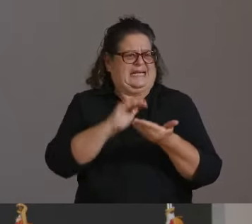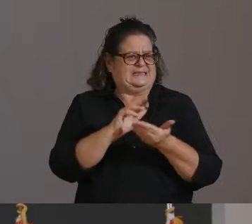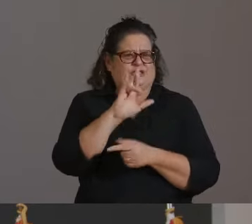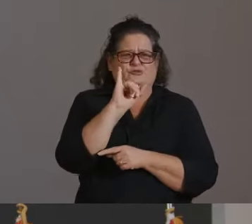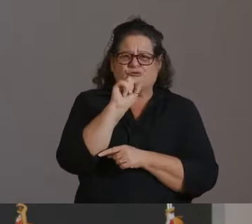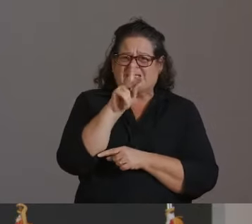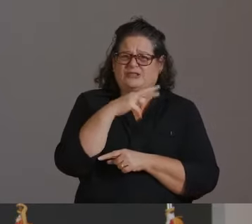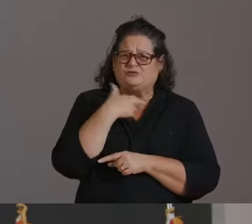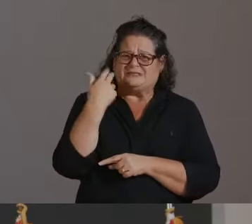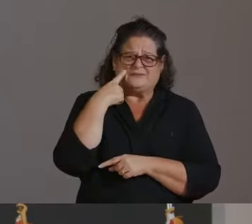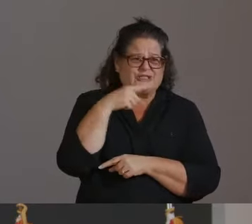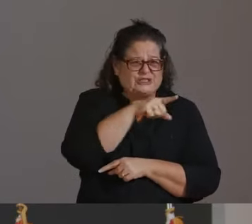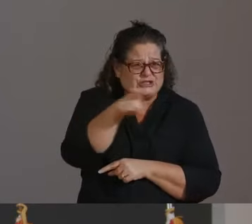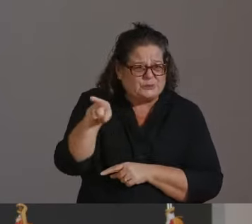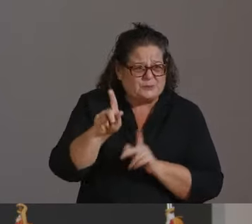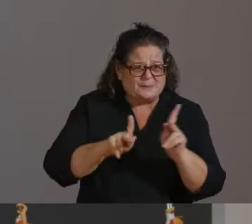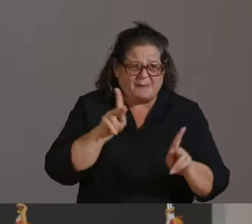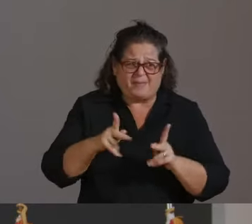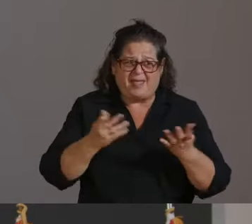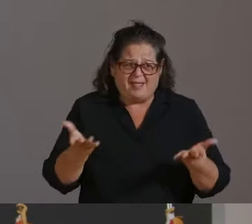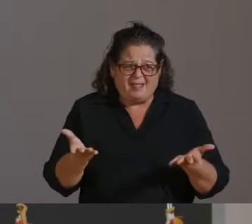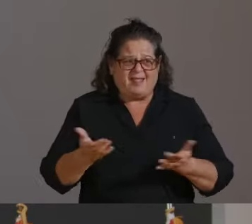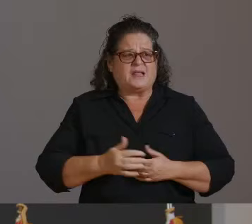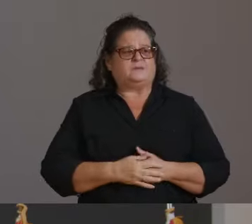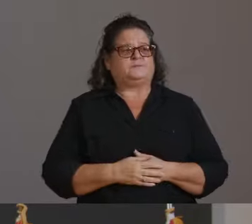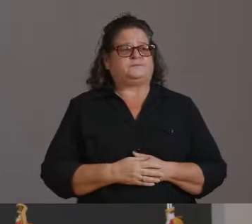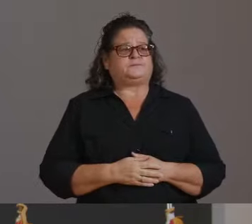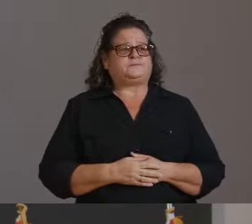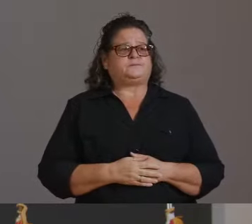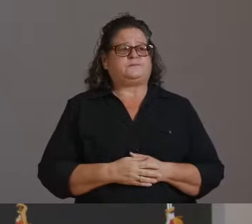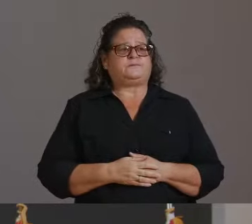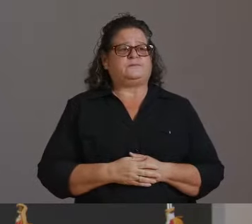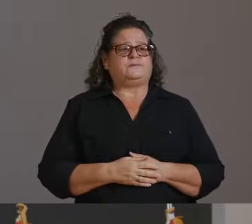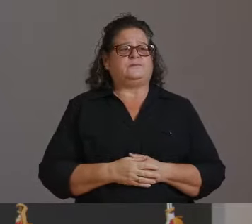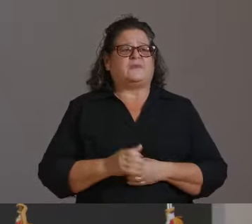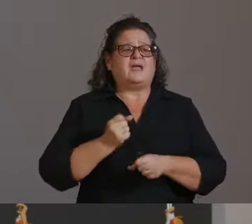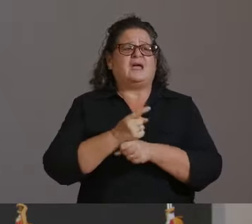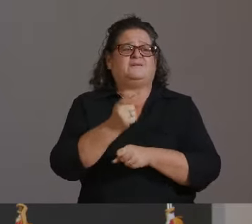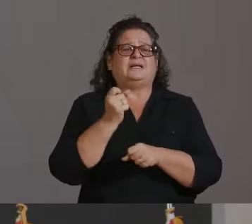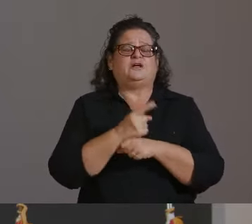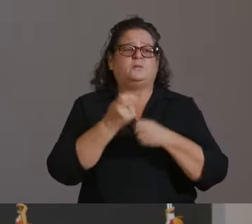EVERY YEAR, WE HAVE HUNDREDS OF ADMISSIONS FOR FLU, OUR EMERGENCY DEPARTMENTS ARE CLOGGED